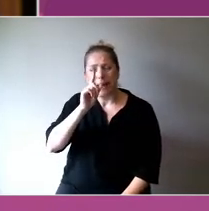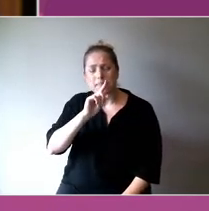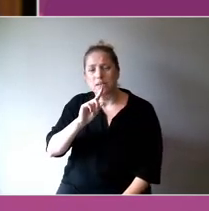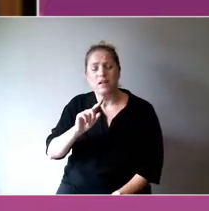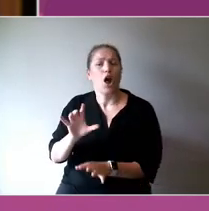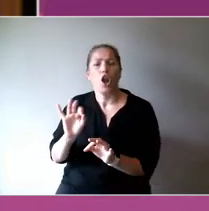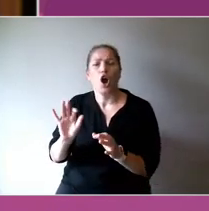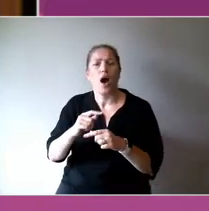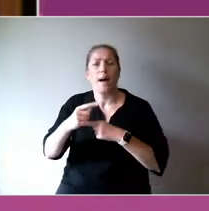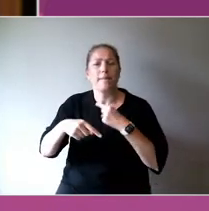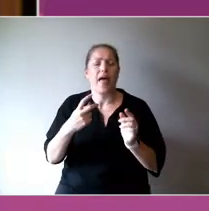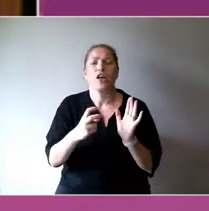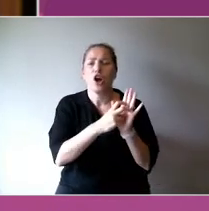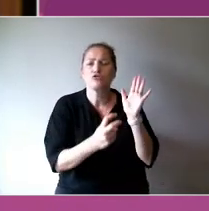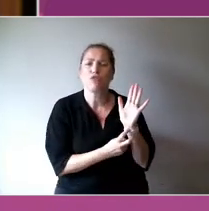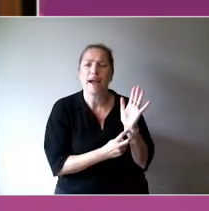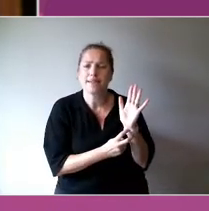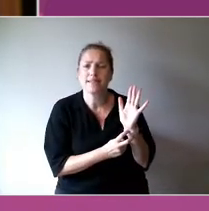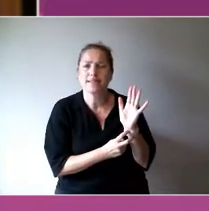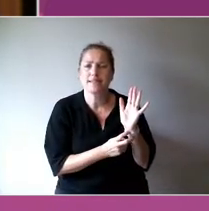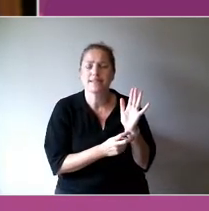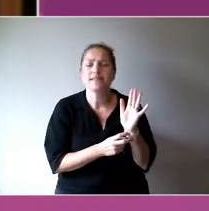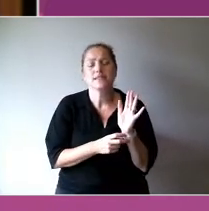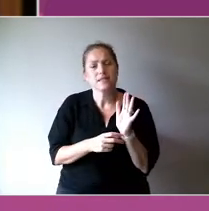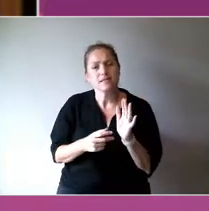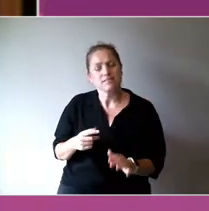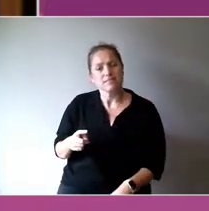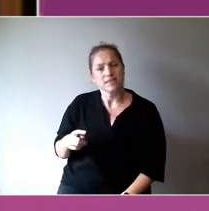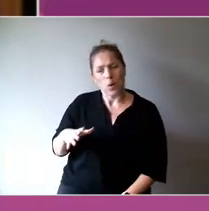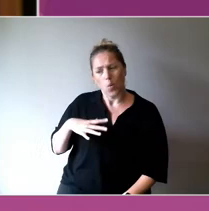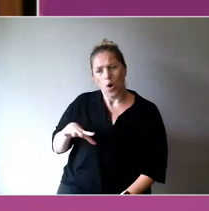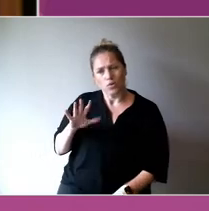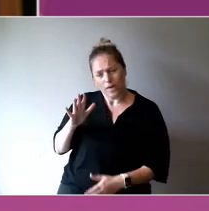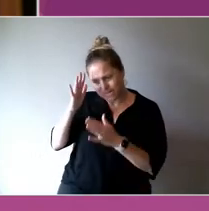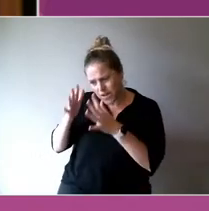House, and it's not necessarily appropriate for supporting the kind of change we need